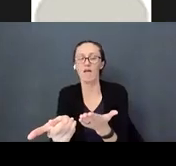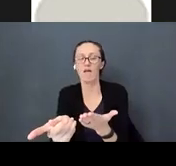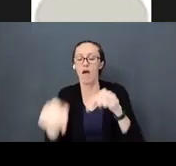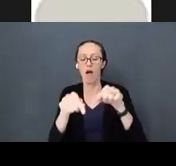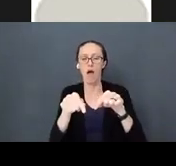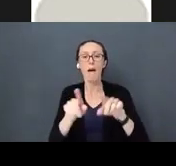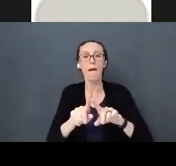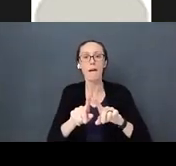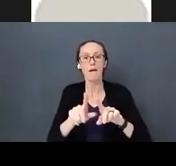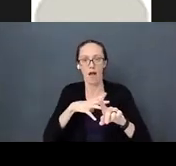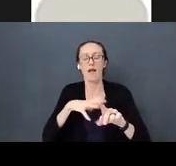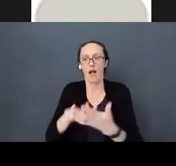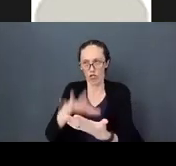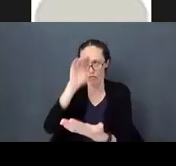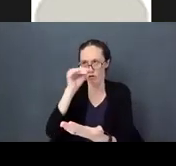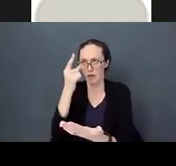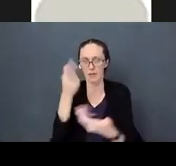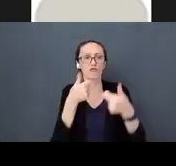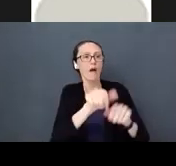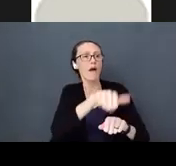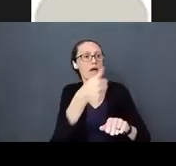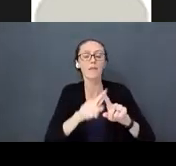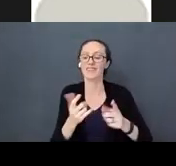take that and learn something different.” That is what love provides to children.